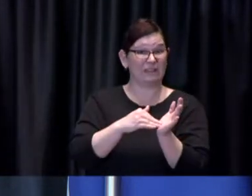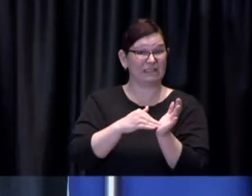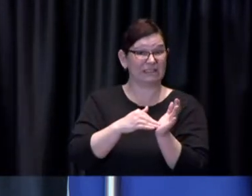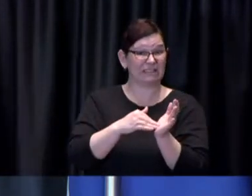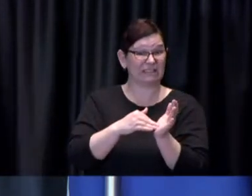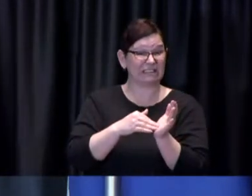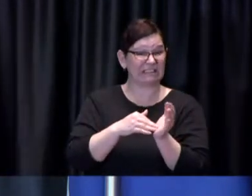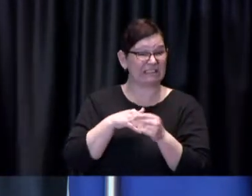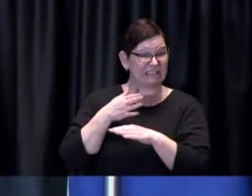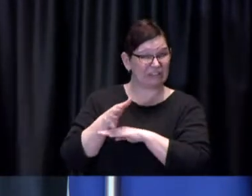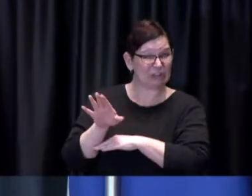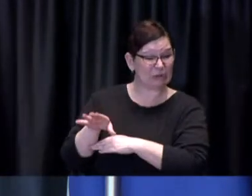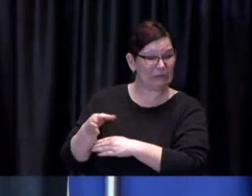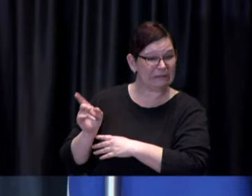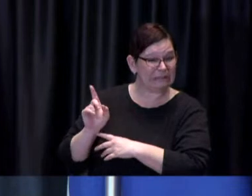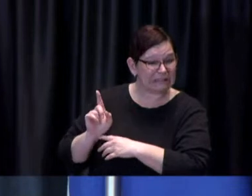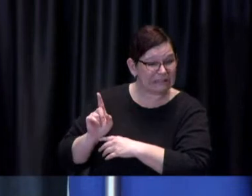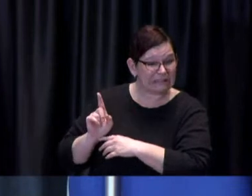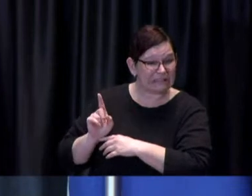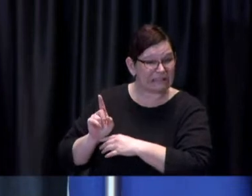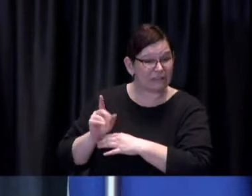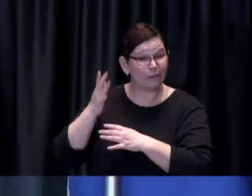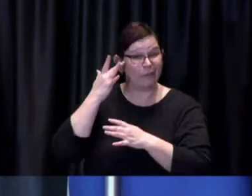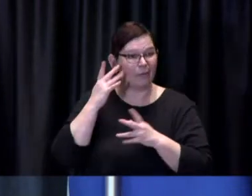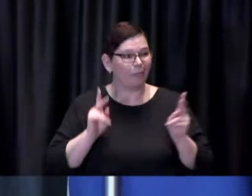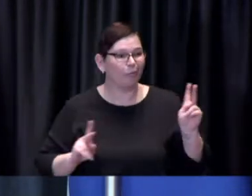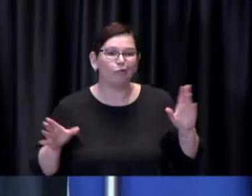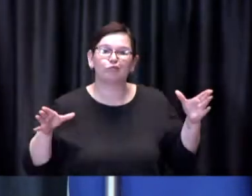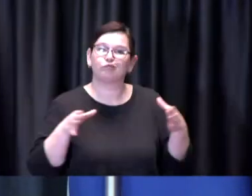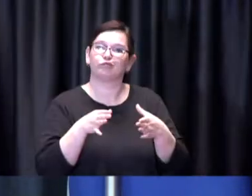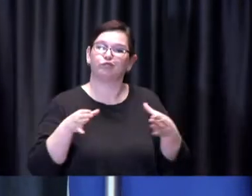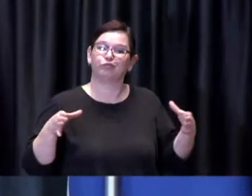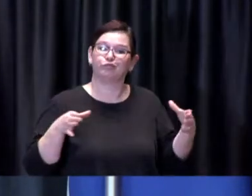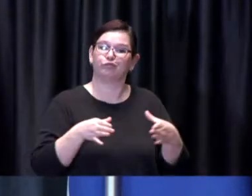People gathered and this caused the virus to spread.